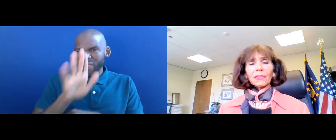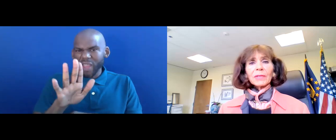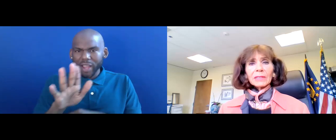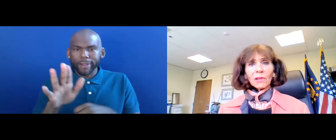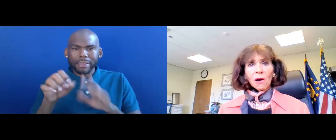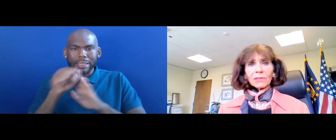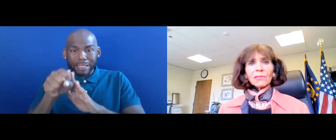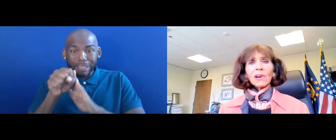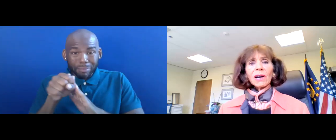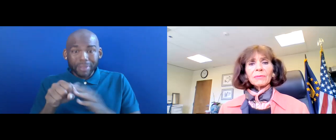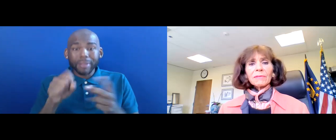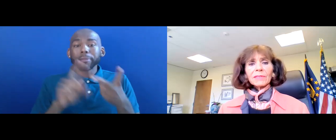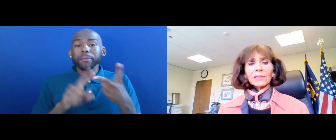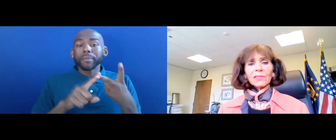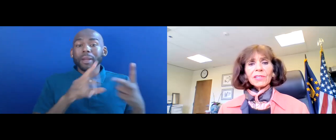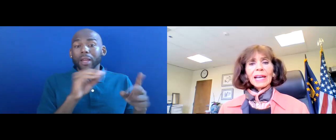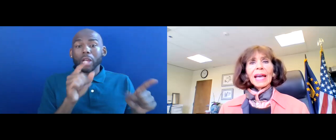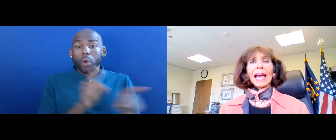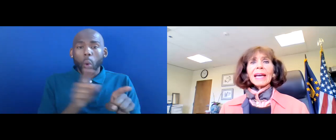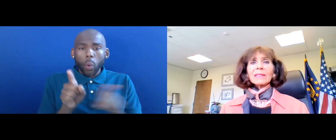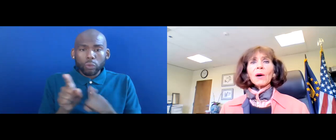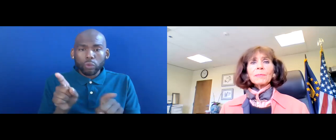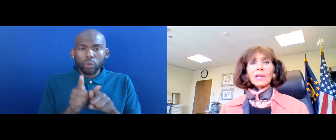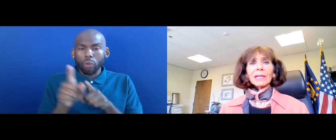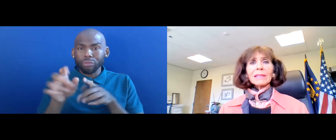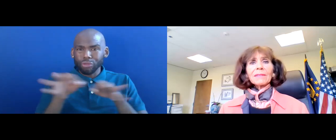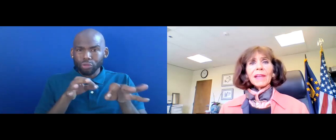THE THREE LAWS I REFERENCED AND APPLYING